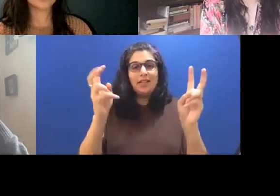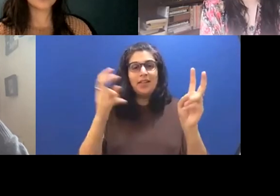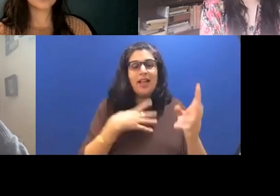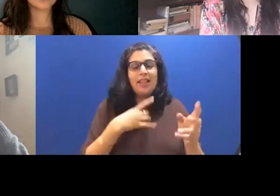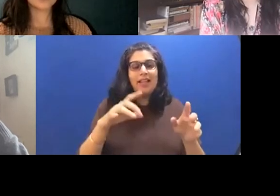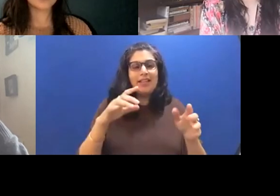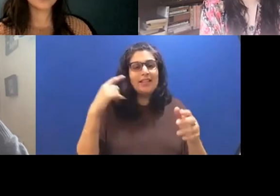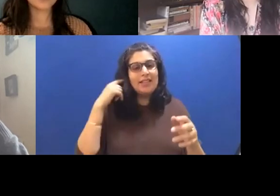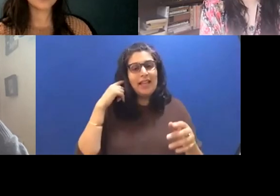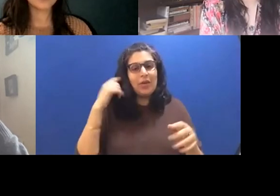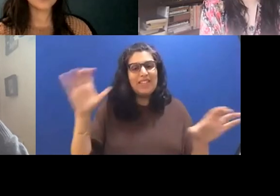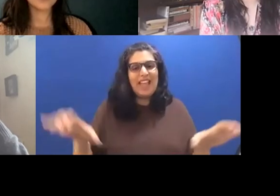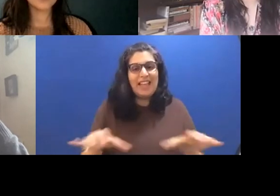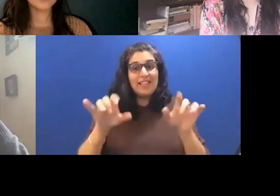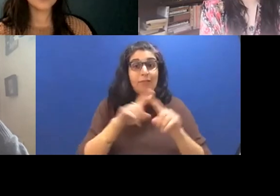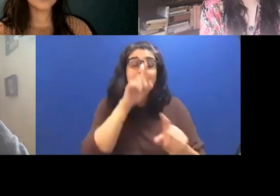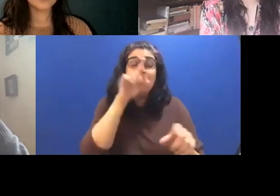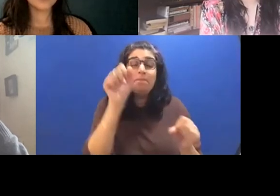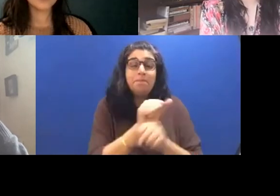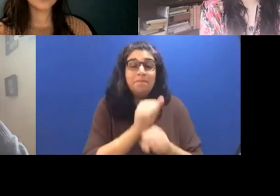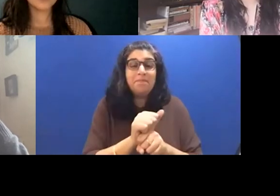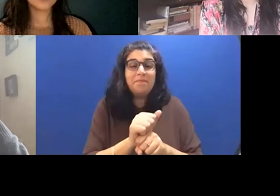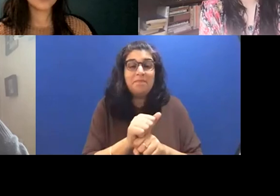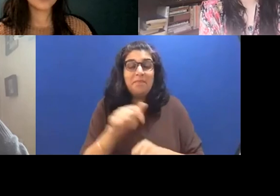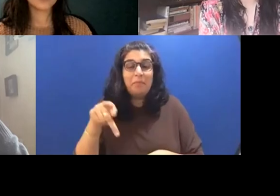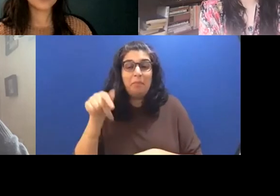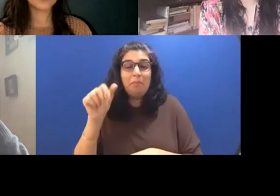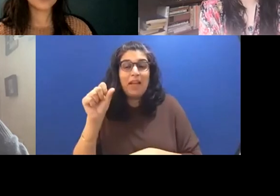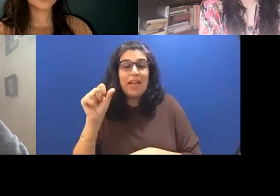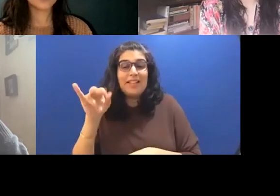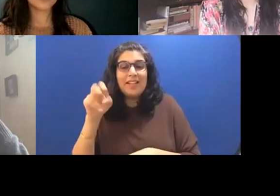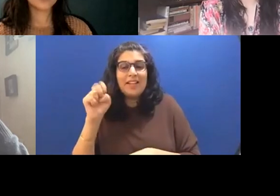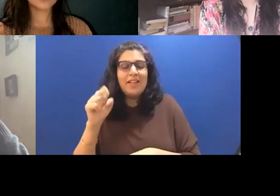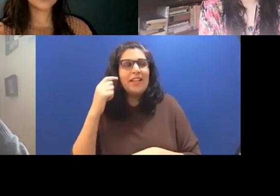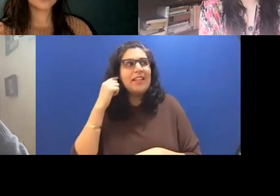but it's actually passive. You know, like, it sounds like a command but it's not a command.